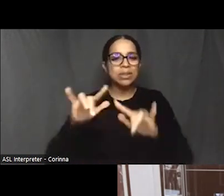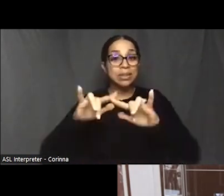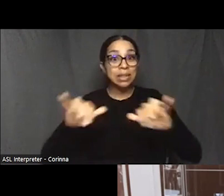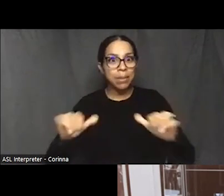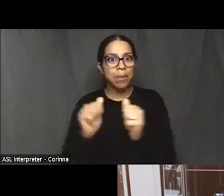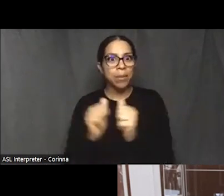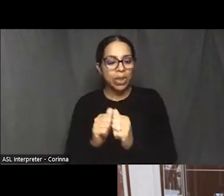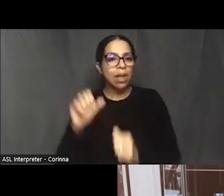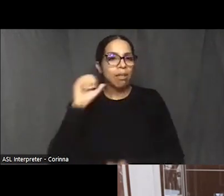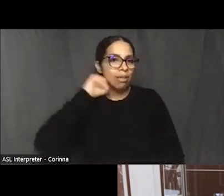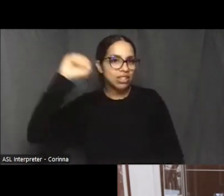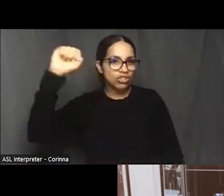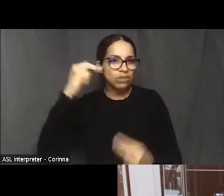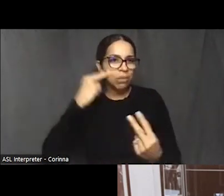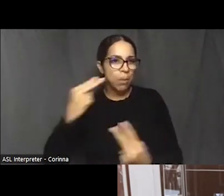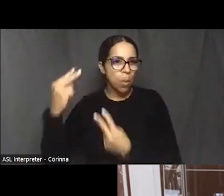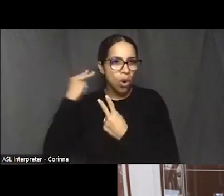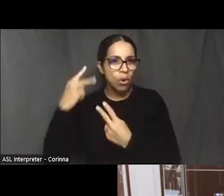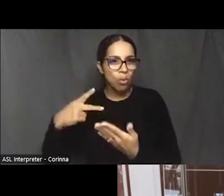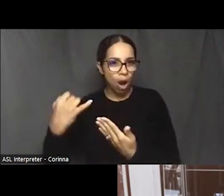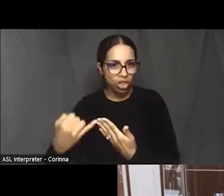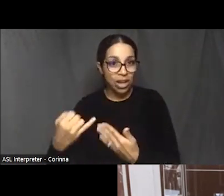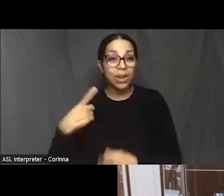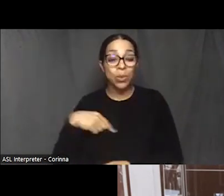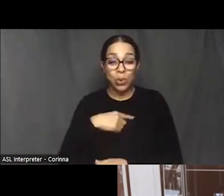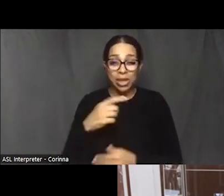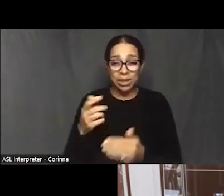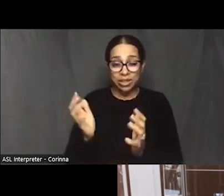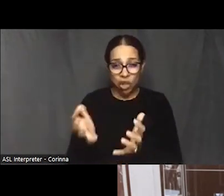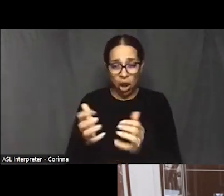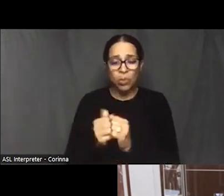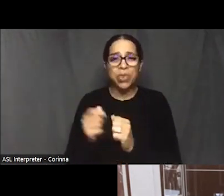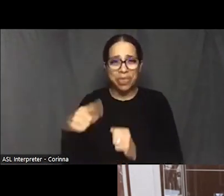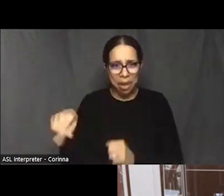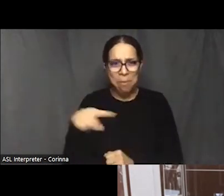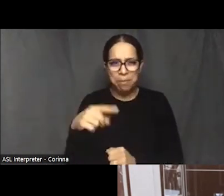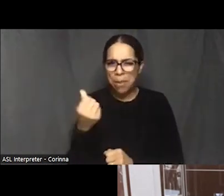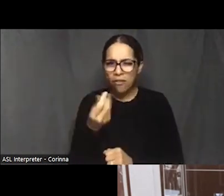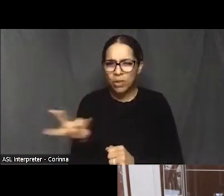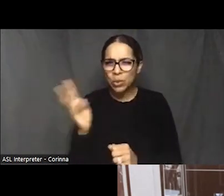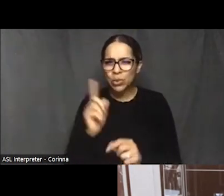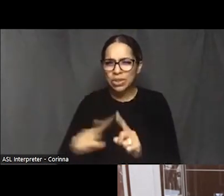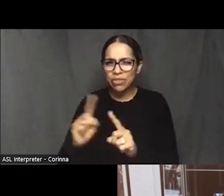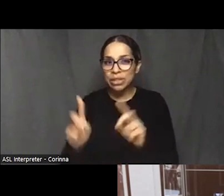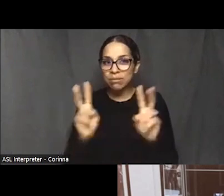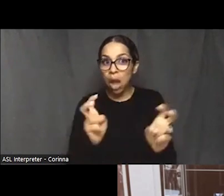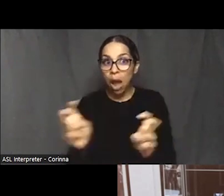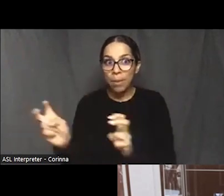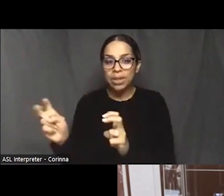And we talked with them about quite a few things. And there was a representative from the attorney general's office